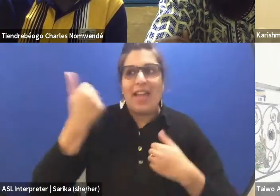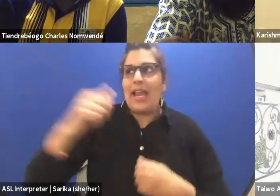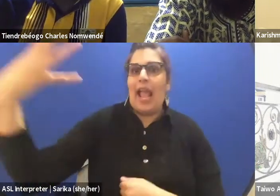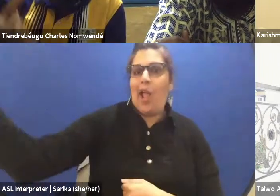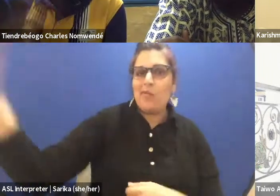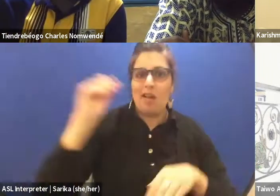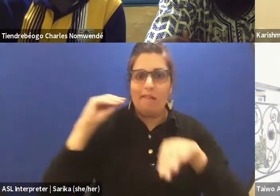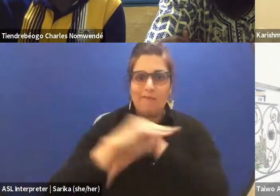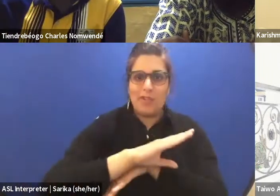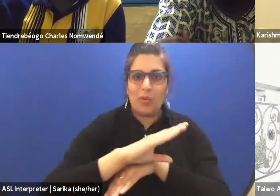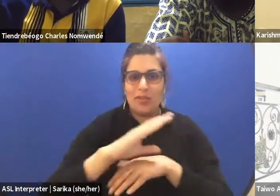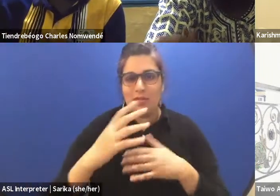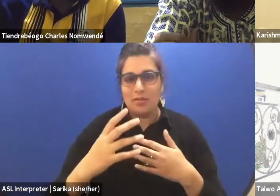Voila. That's all I can say.